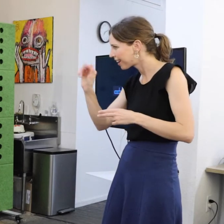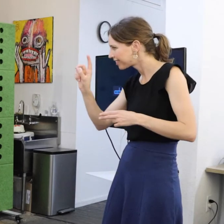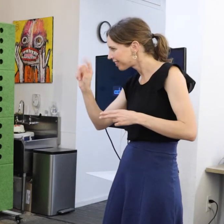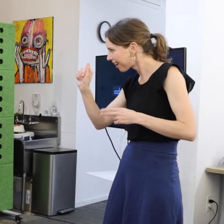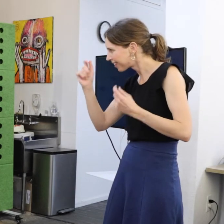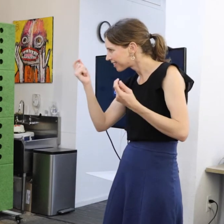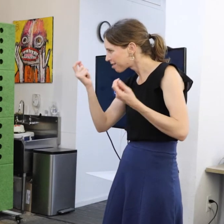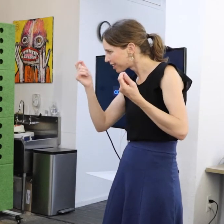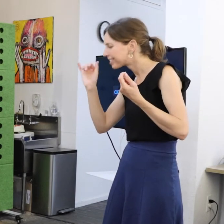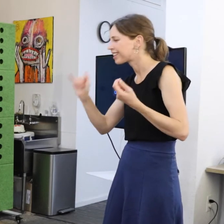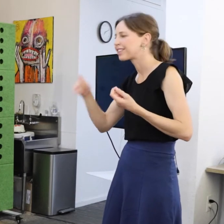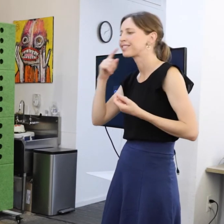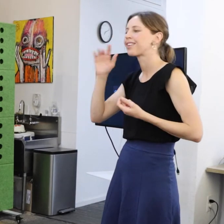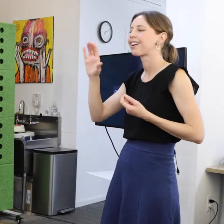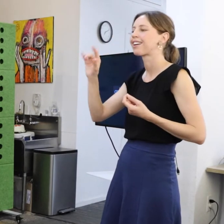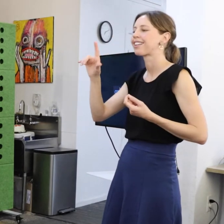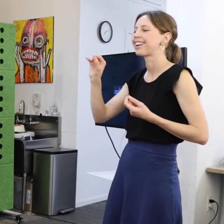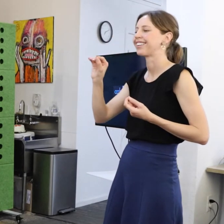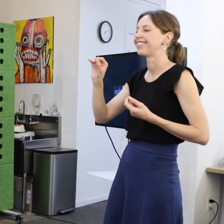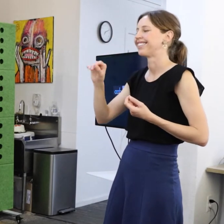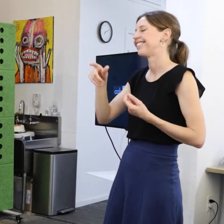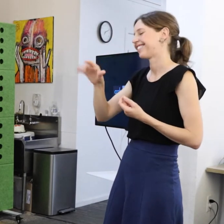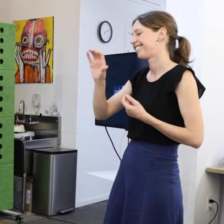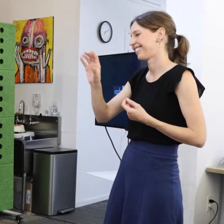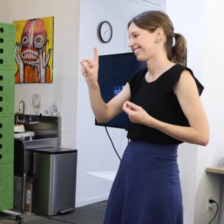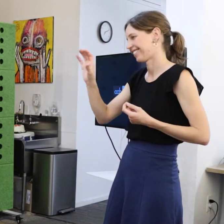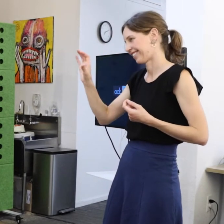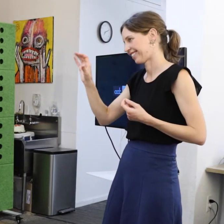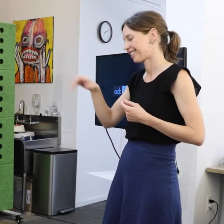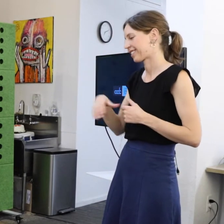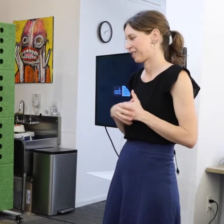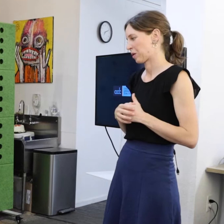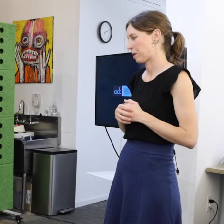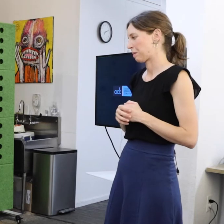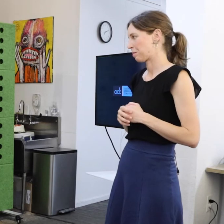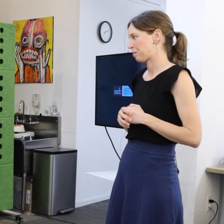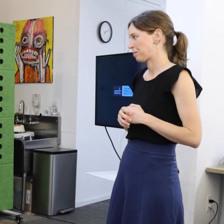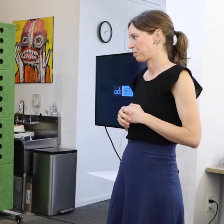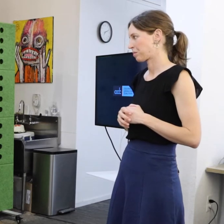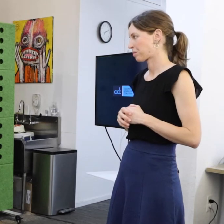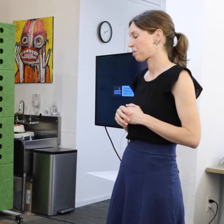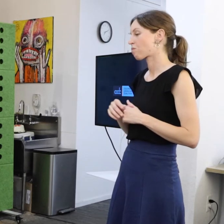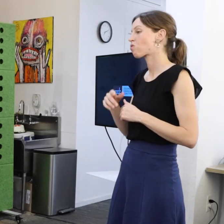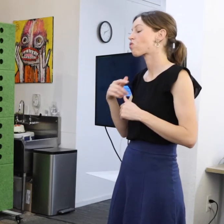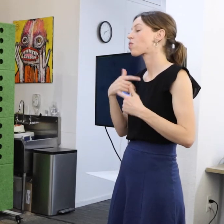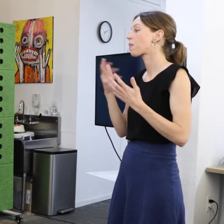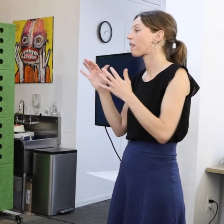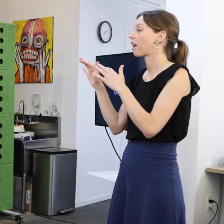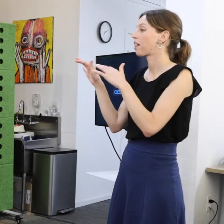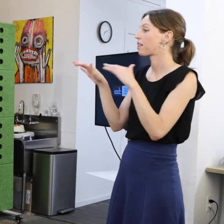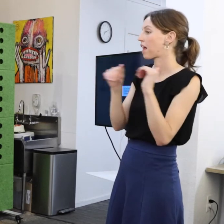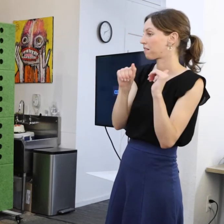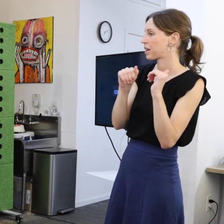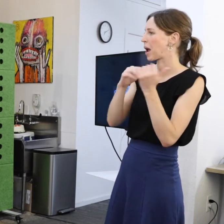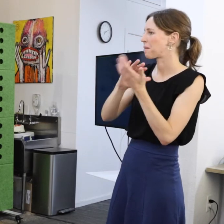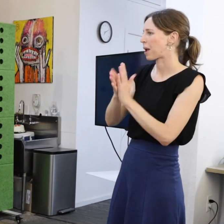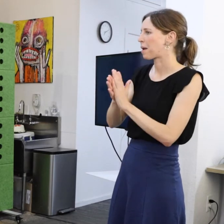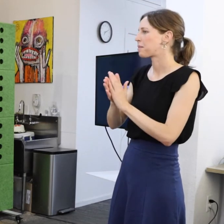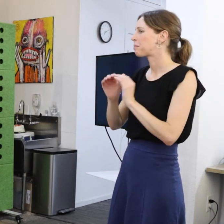Yeah, it was for the Colorado Cross Disability Coalition. I left that day as a prospective board member for the gallery.